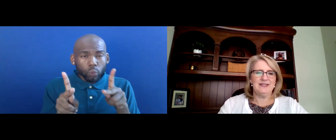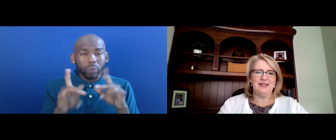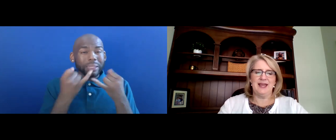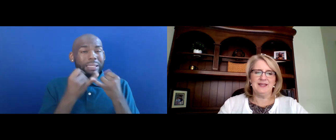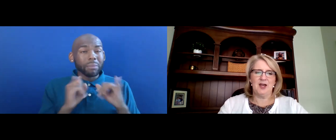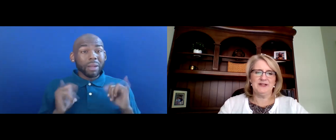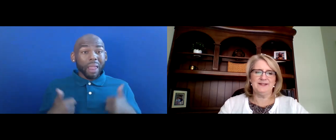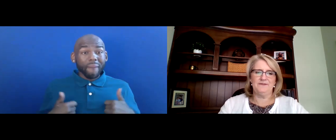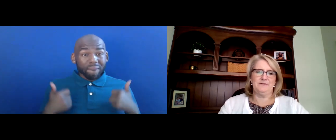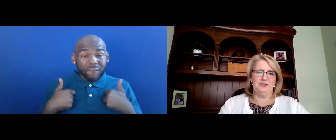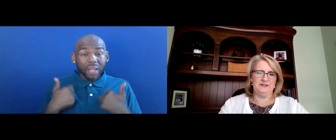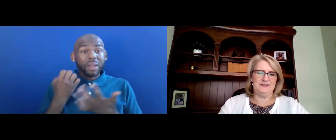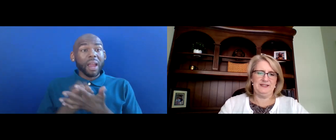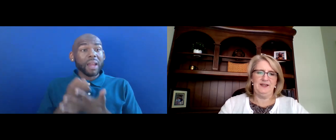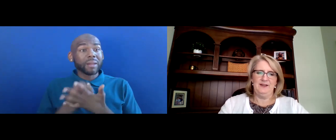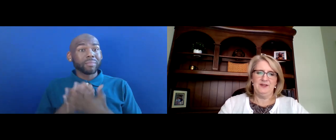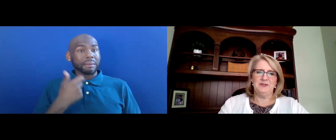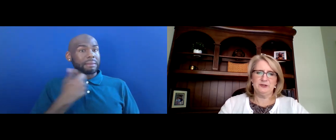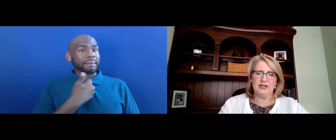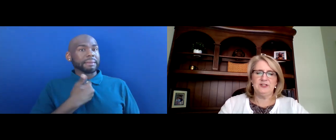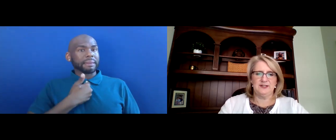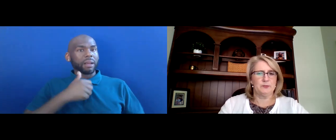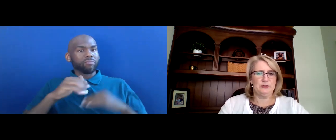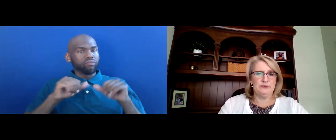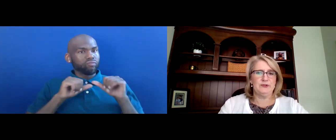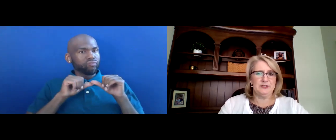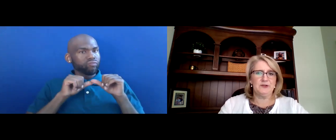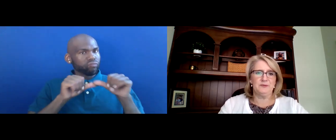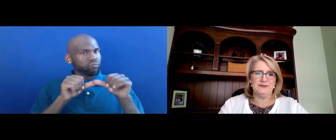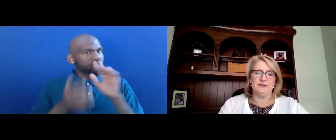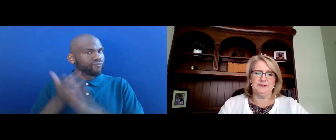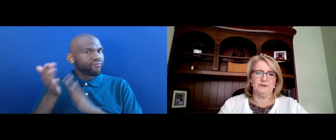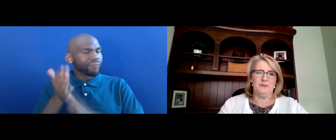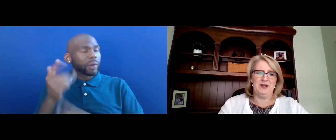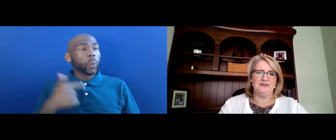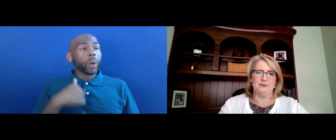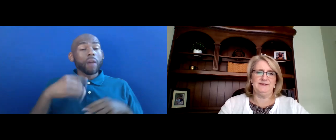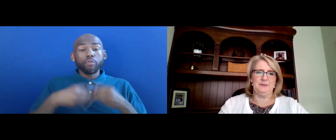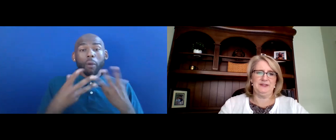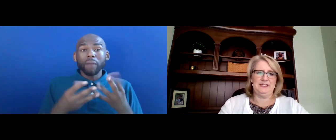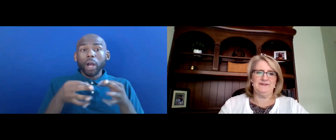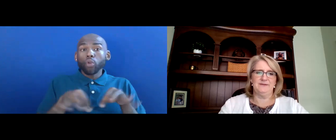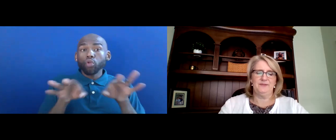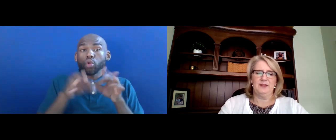AND ECONOMIC SELF SUFFICIENCY, THE ADMINISTRATION HAS PRODUCED CRITICAL RESOURCES FOR AMERICANS WITH DISABILITIES.